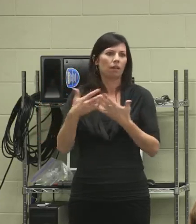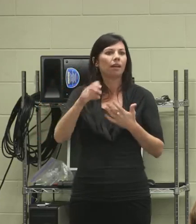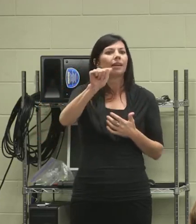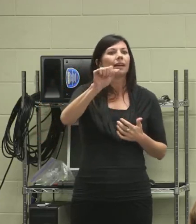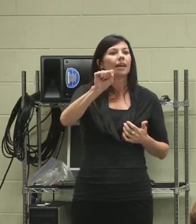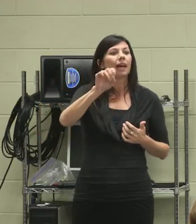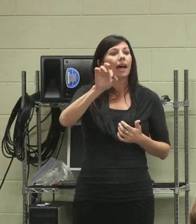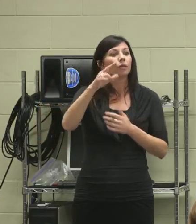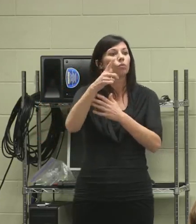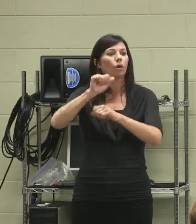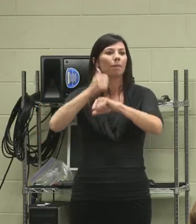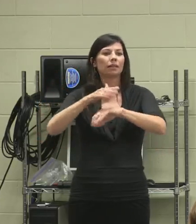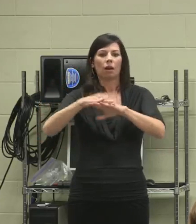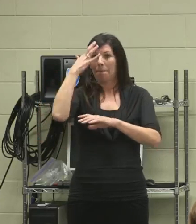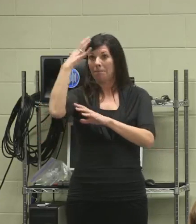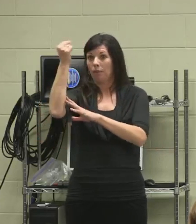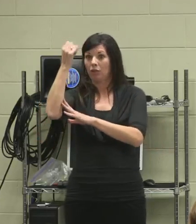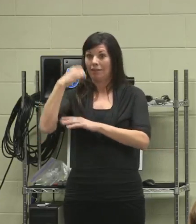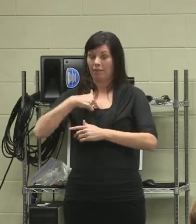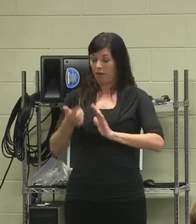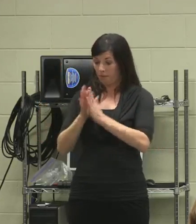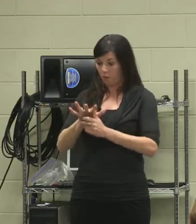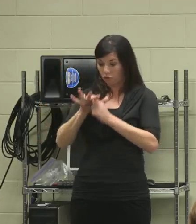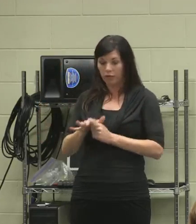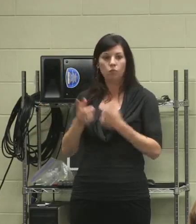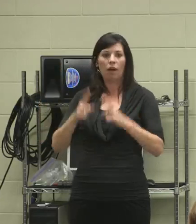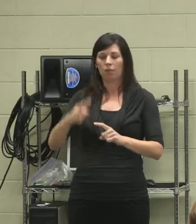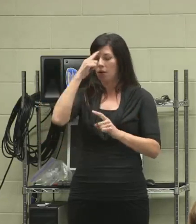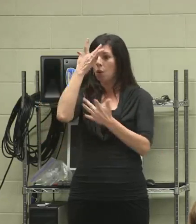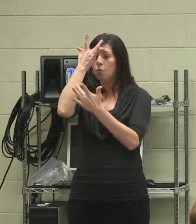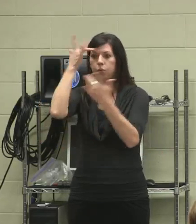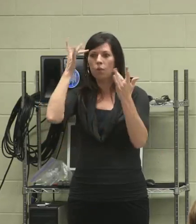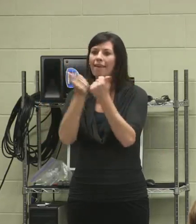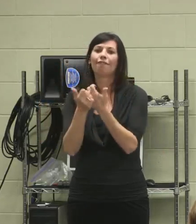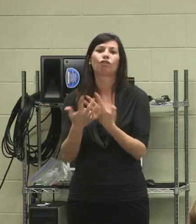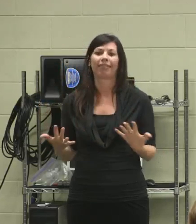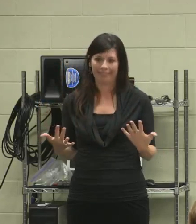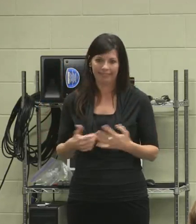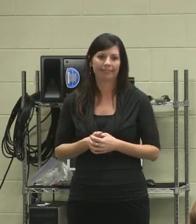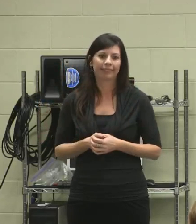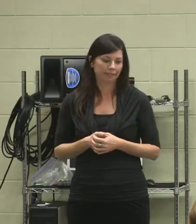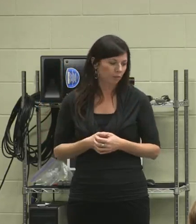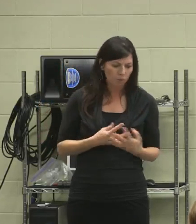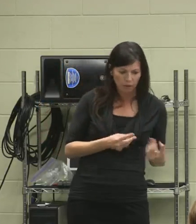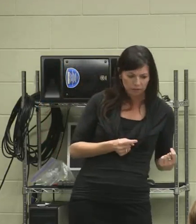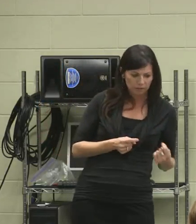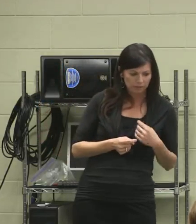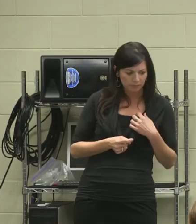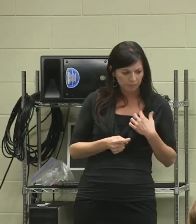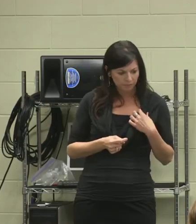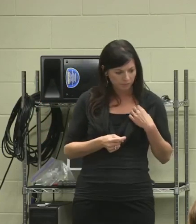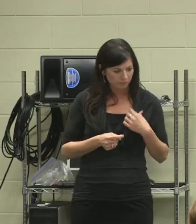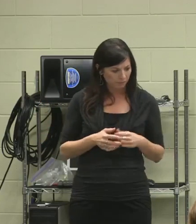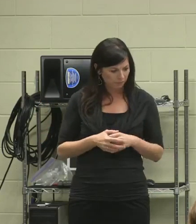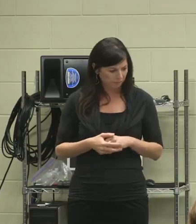and when I get stressed out, I have no memory. [Laugh ]